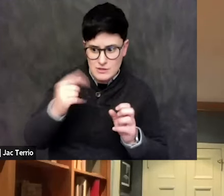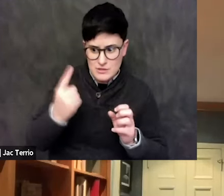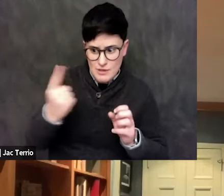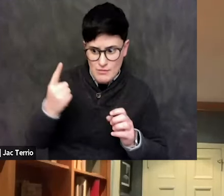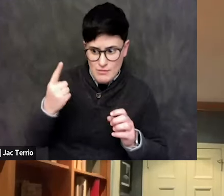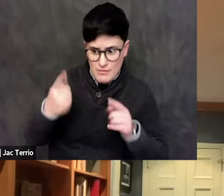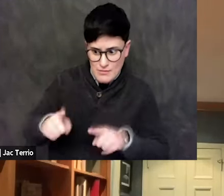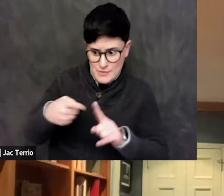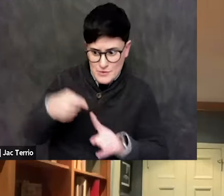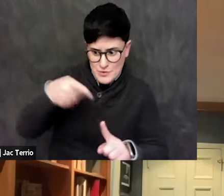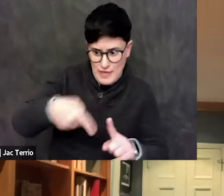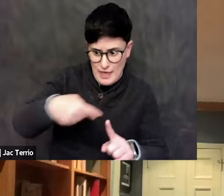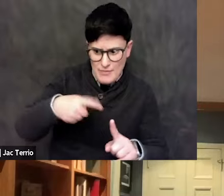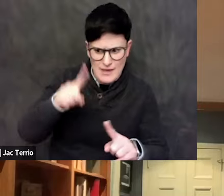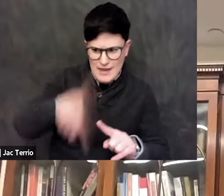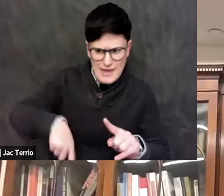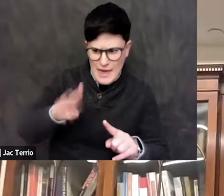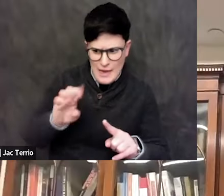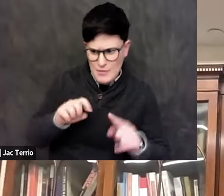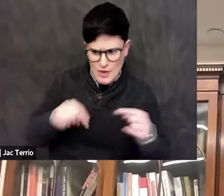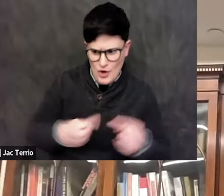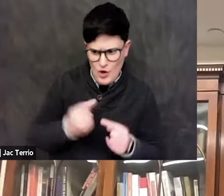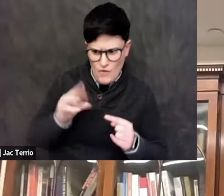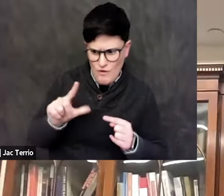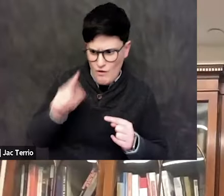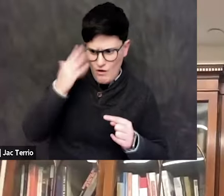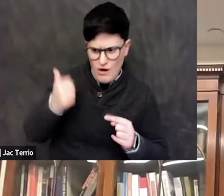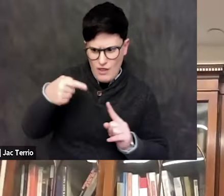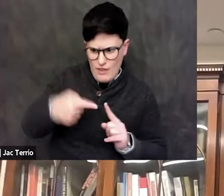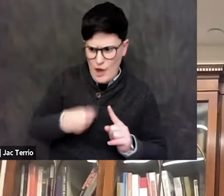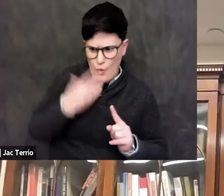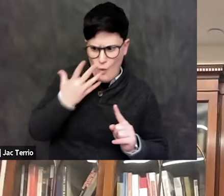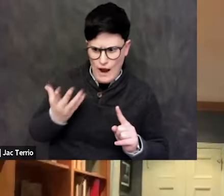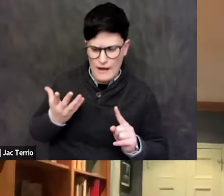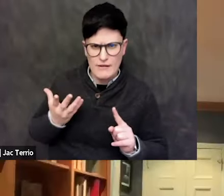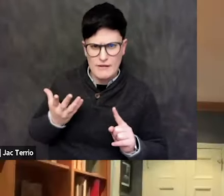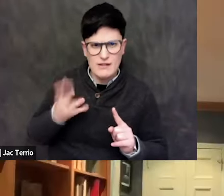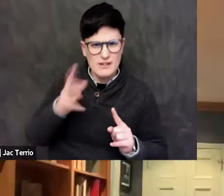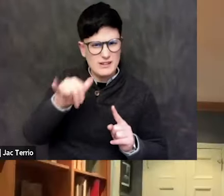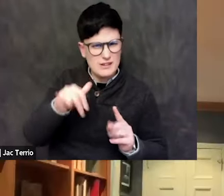can't possibly be hurtful because they're white, that's doubly dismissive because they think